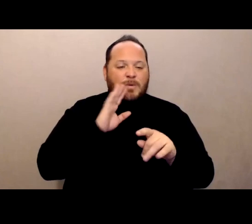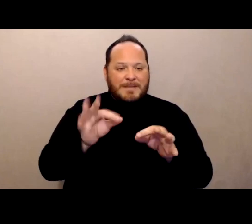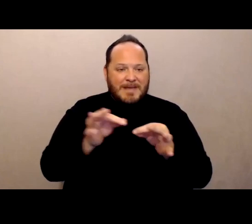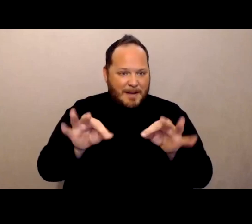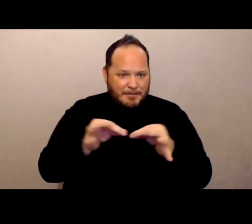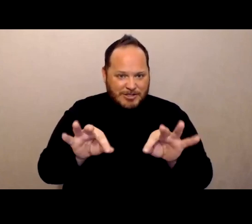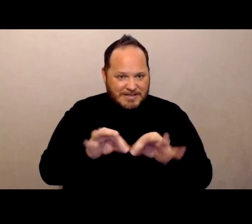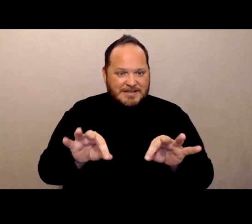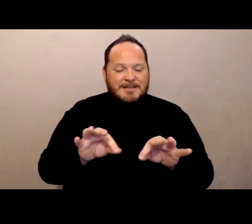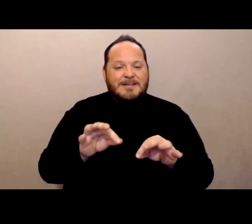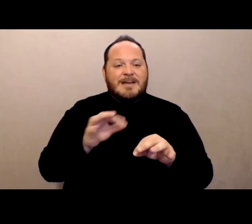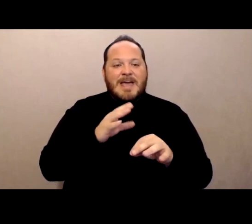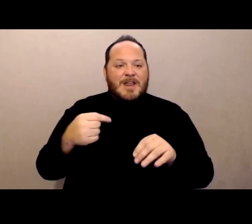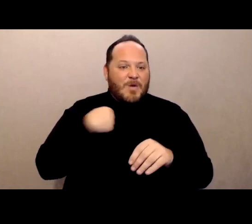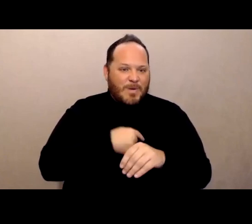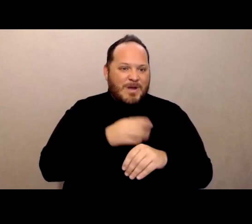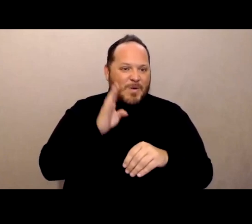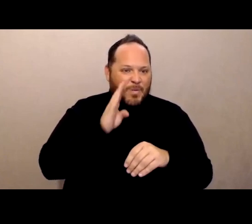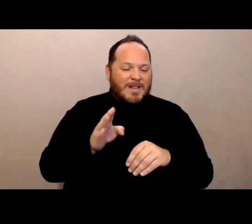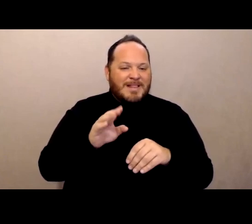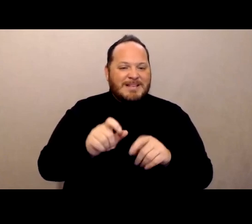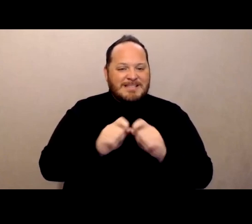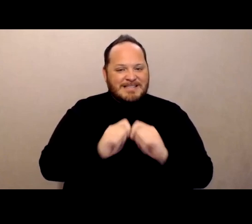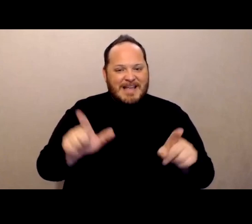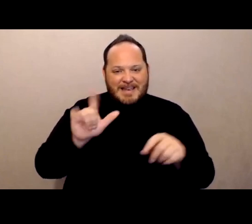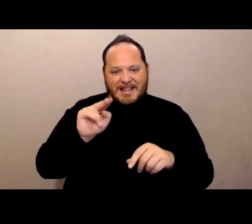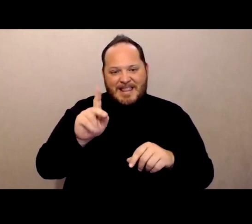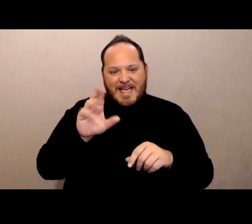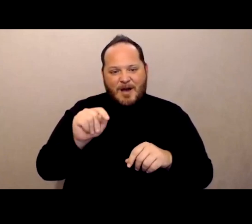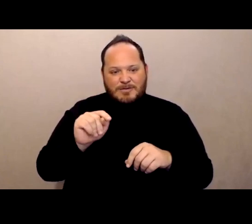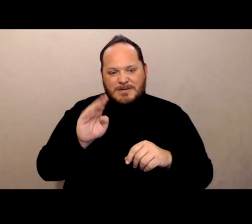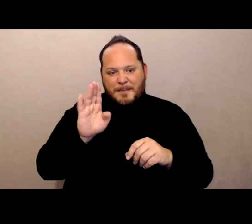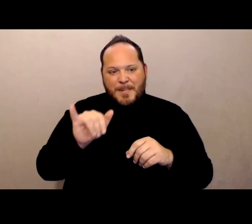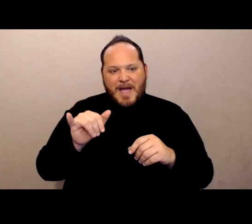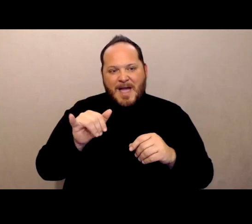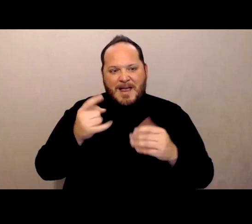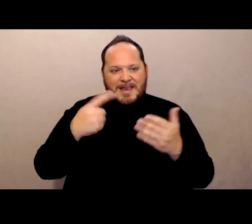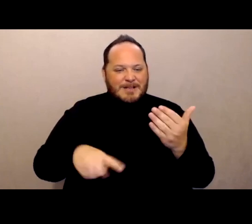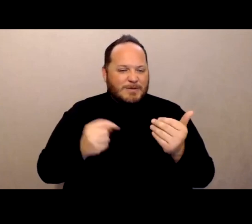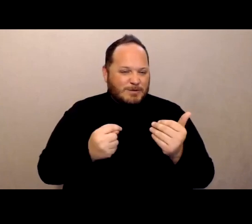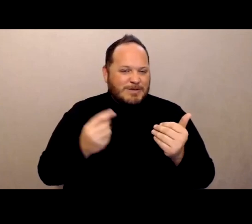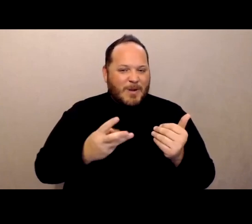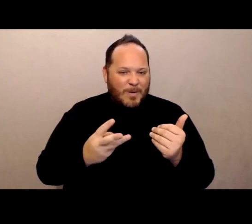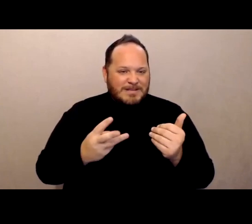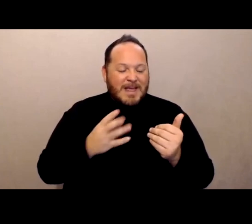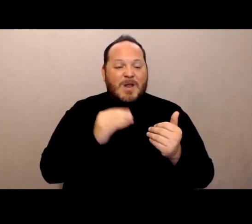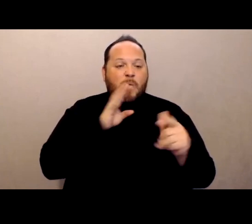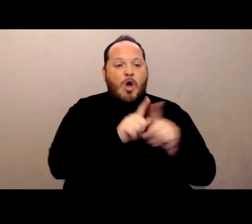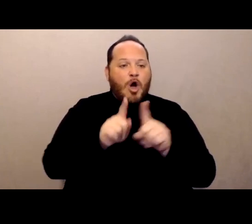and we'll be sending out, a link out to it by early by Tuesday or Wednesday of next week, and then it'll also be up on DREDF's website